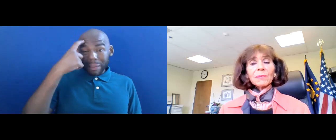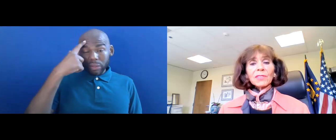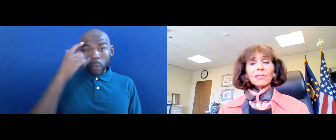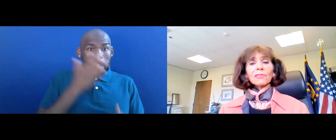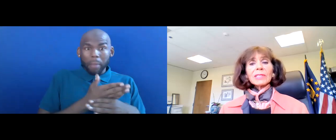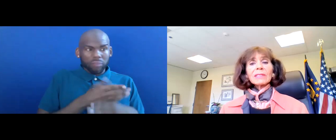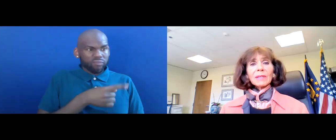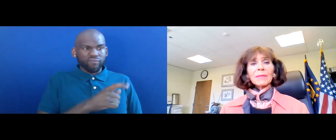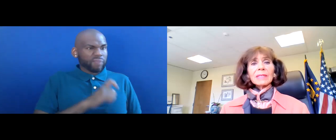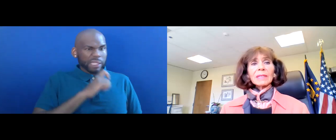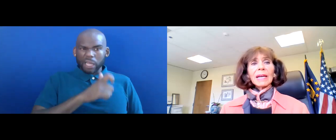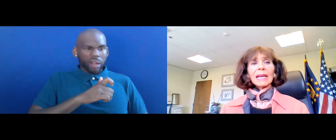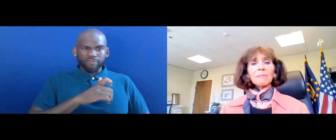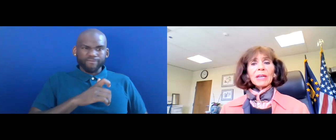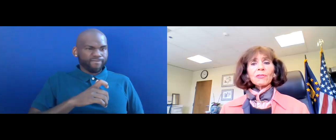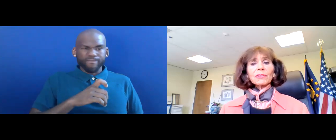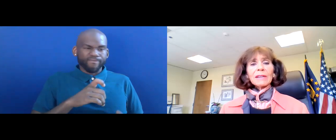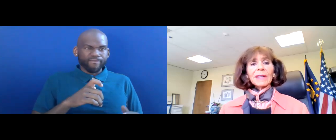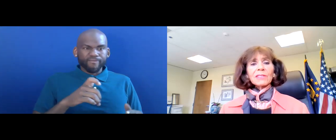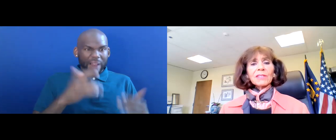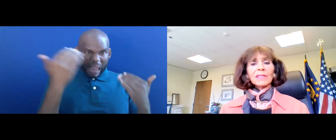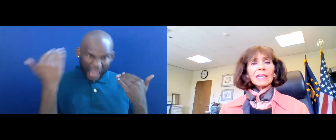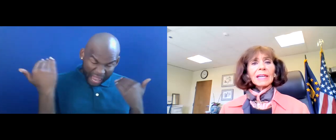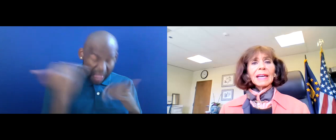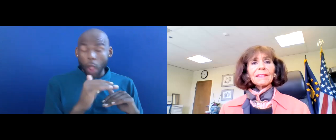SUBSTANTIALLY LIMIT MAJOR LIFE ACTIVITY, THAN IT